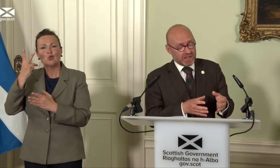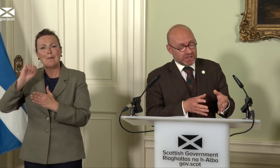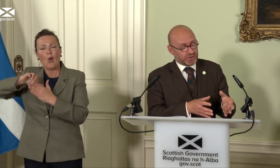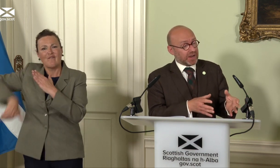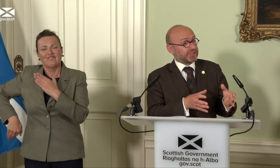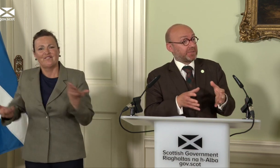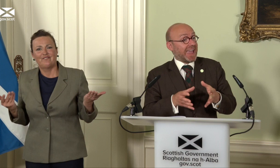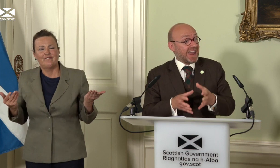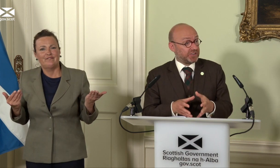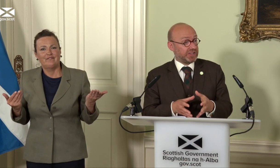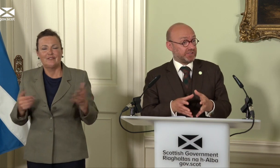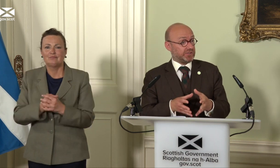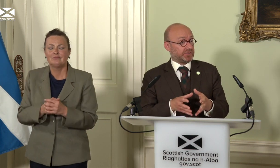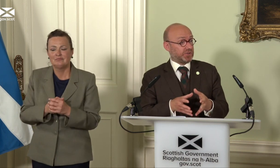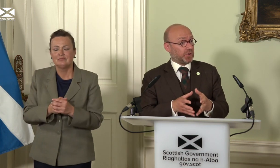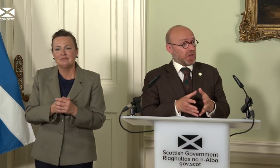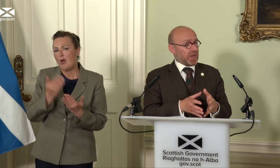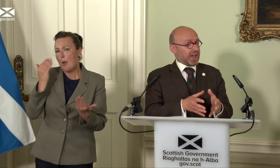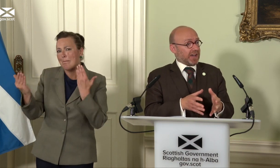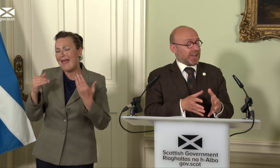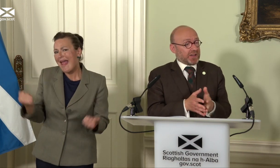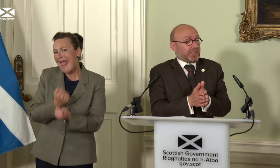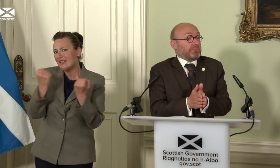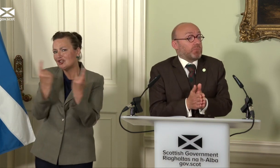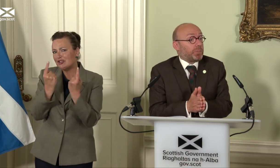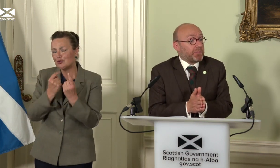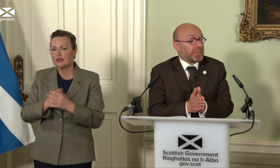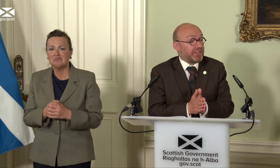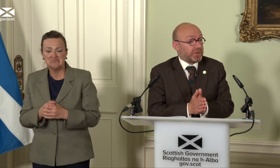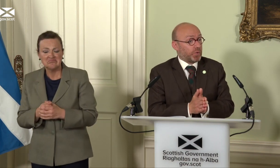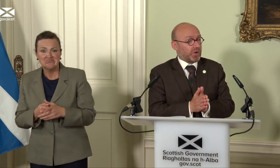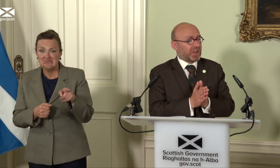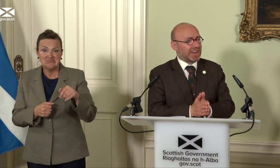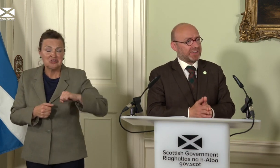Contrast some of the energy issues. You know, I think more people than ever before are clear that